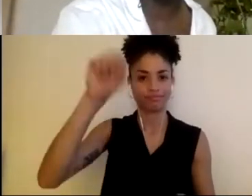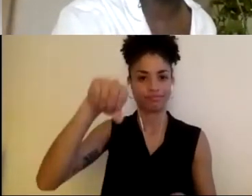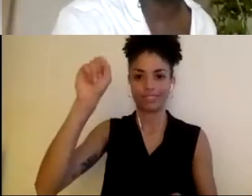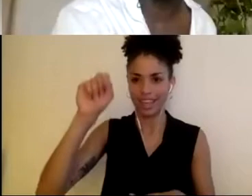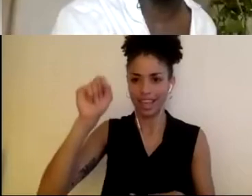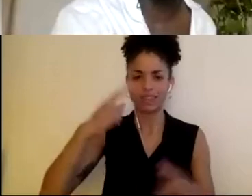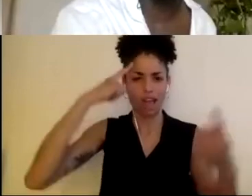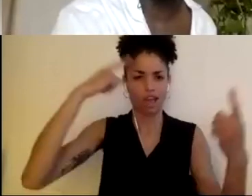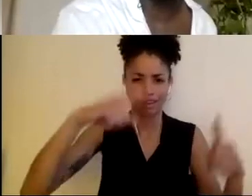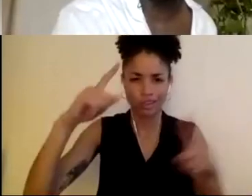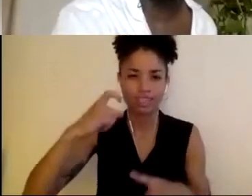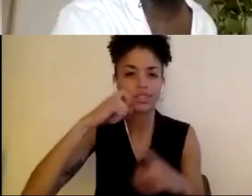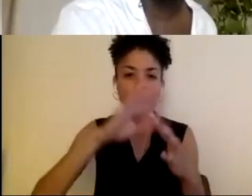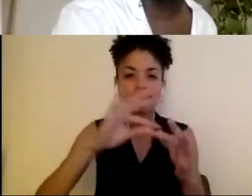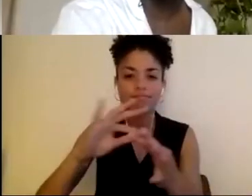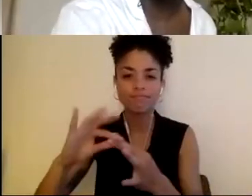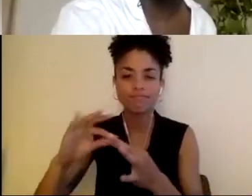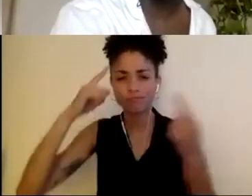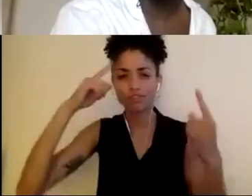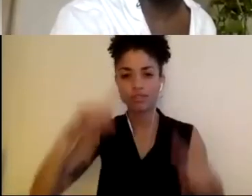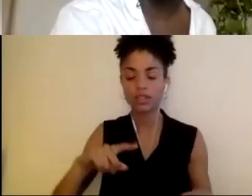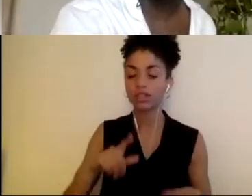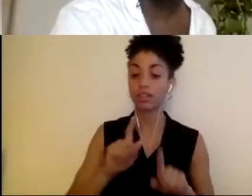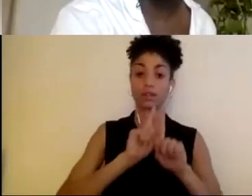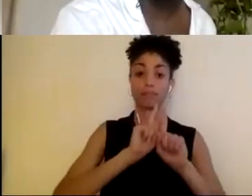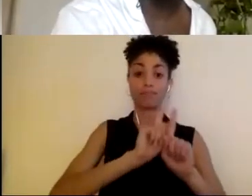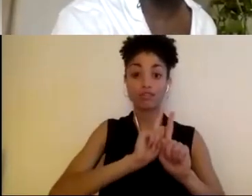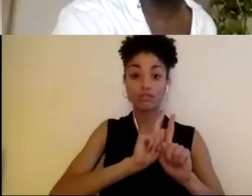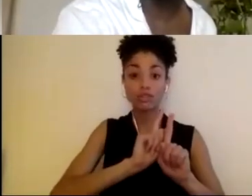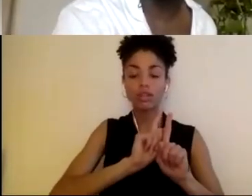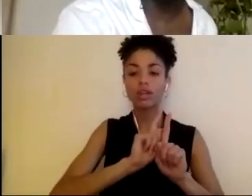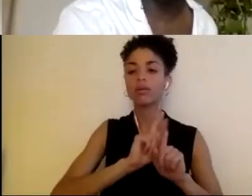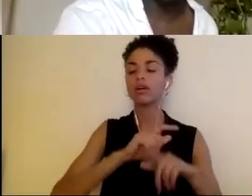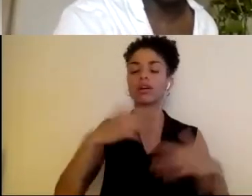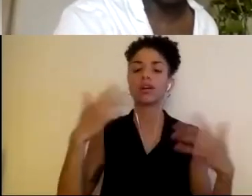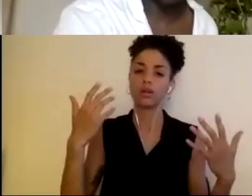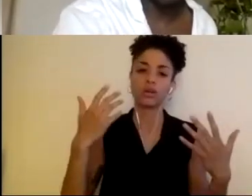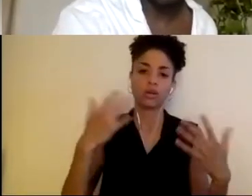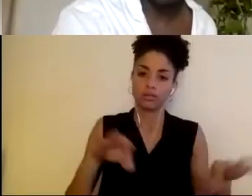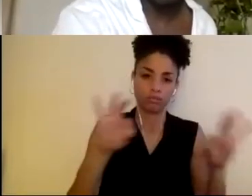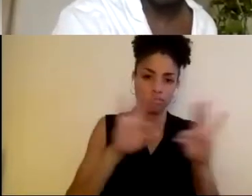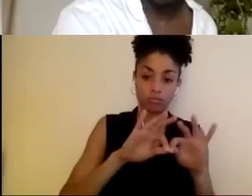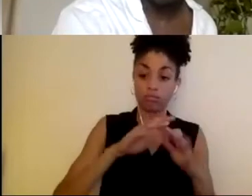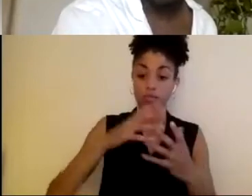saying. I think mentorship, social and artistic shared space is really